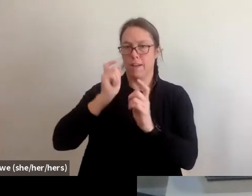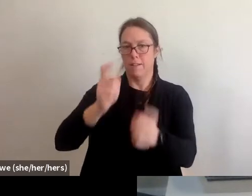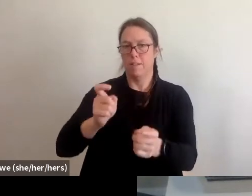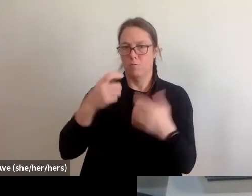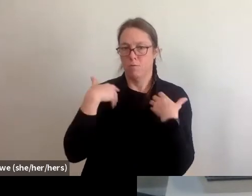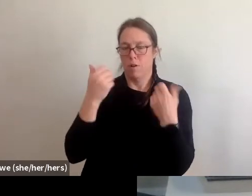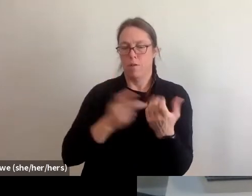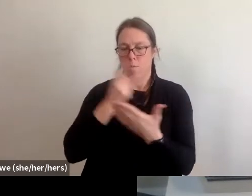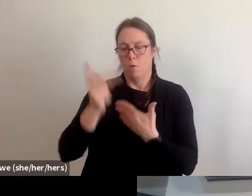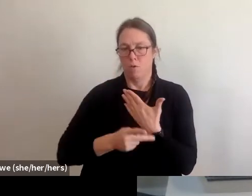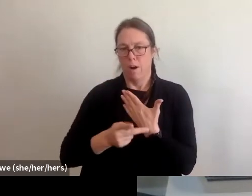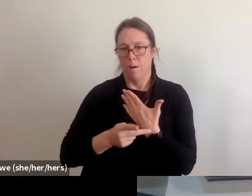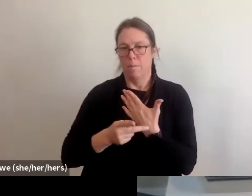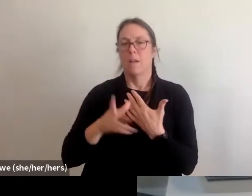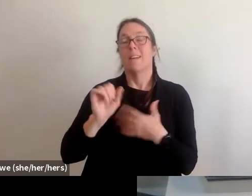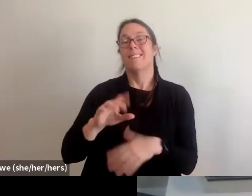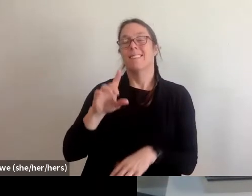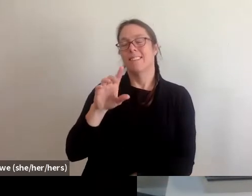until you can say that three times quickly.